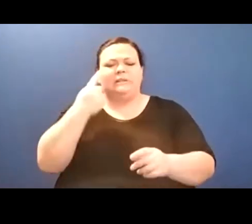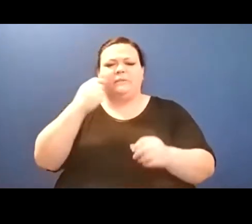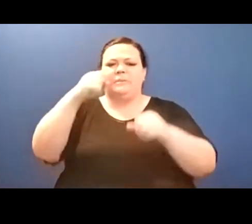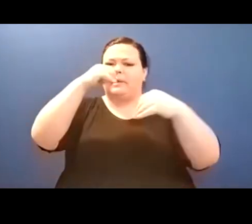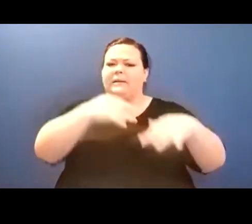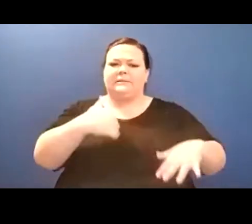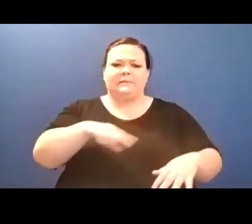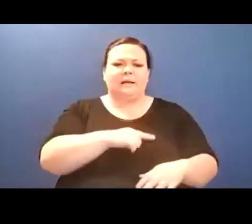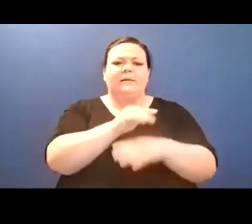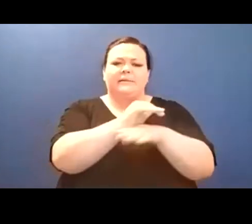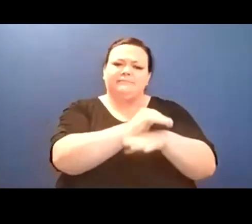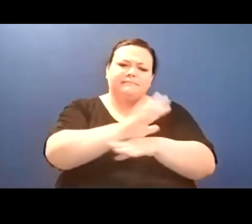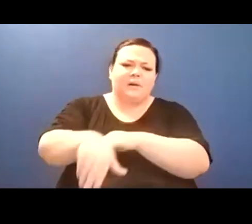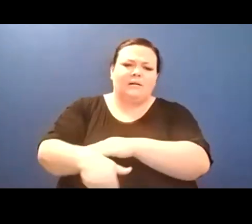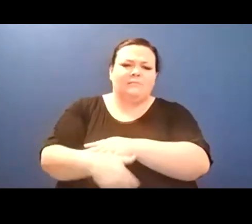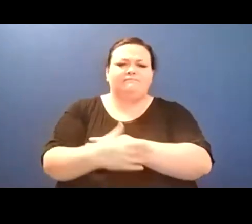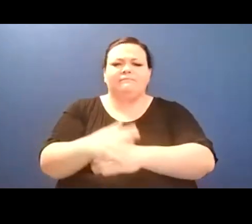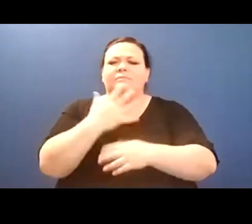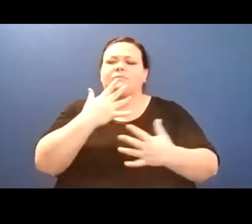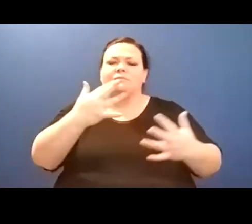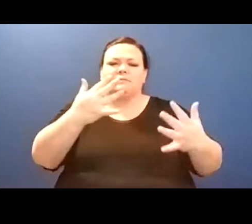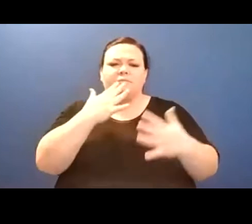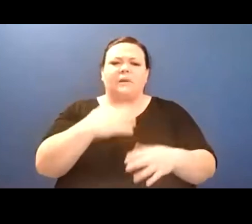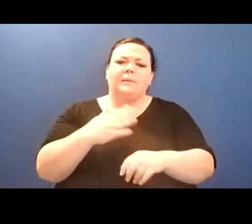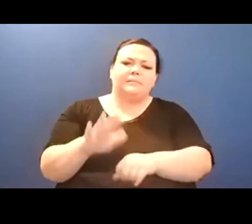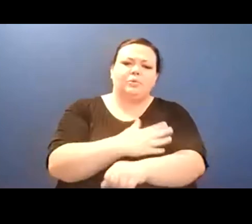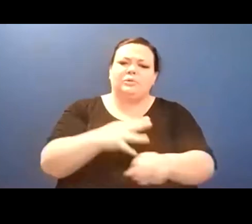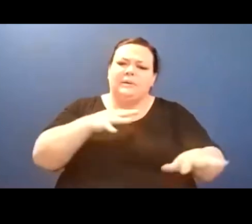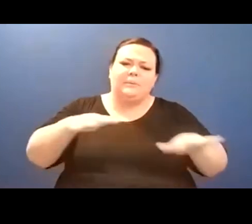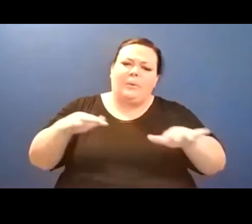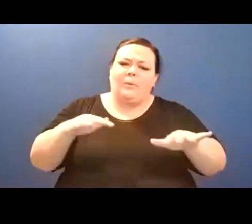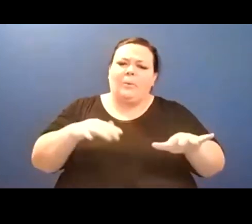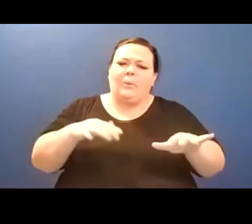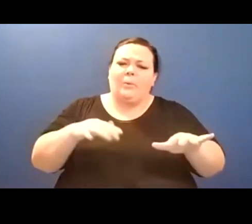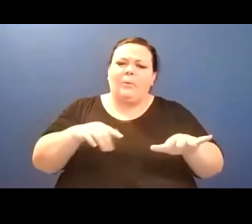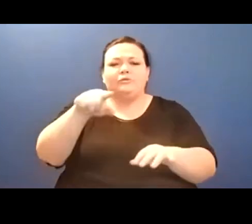we can sit together a while// by the garden depending on the season we can harvest/ collards